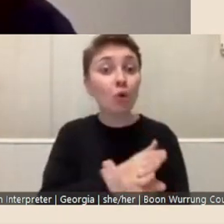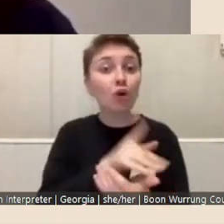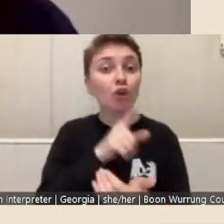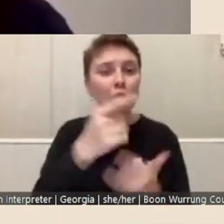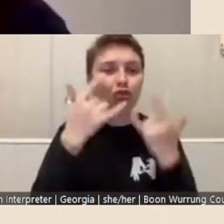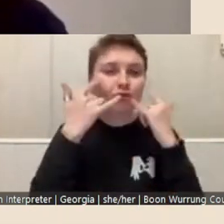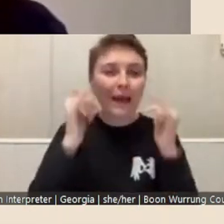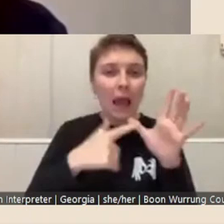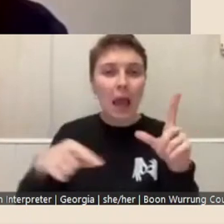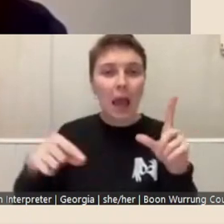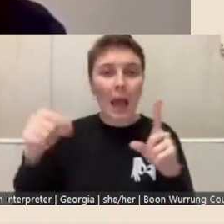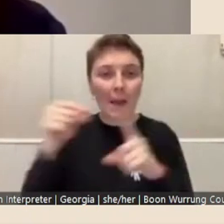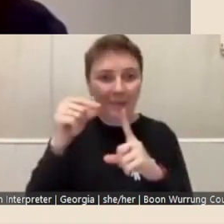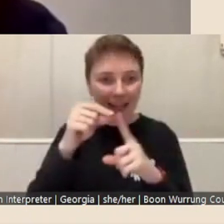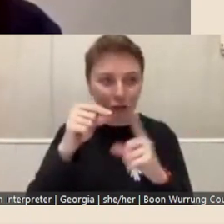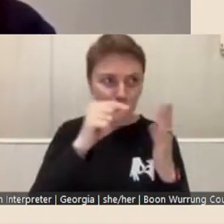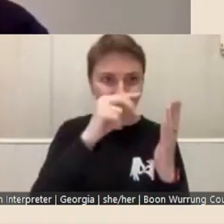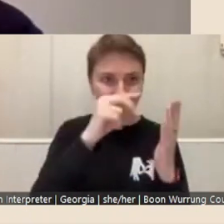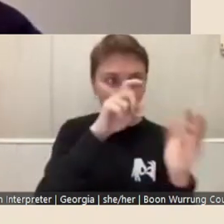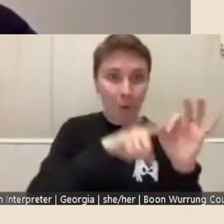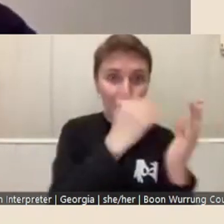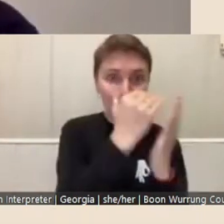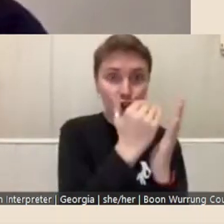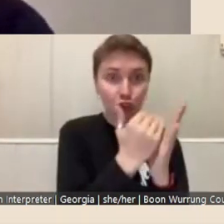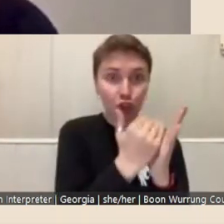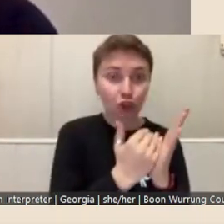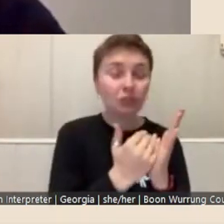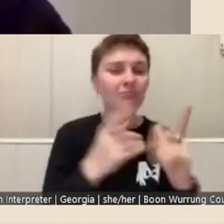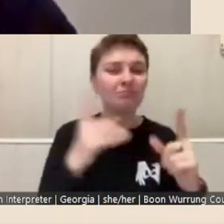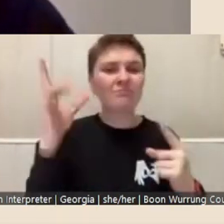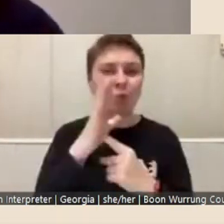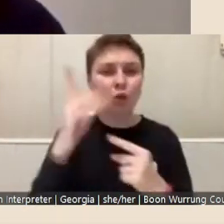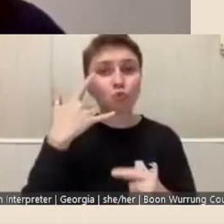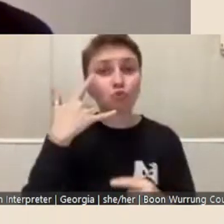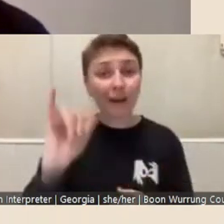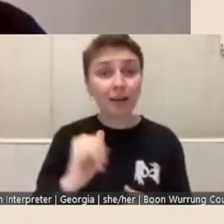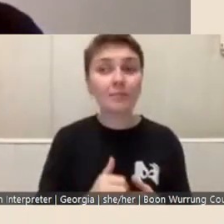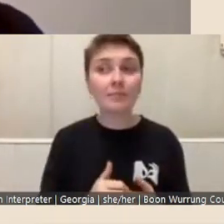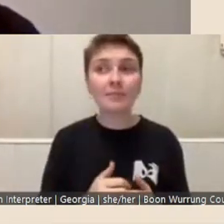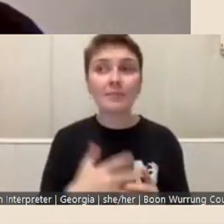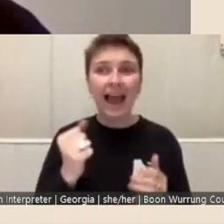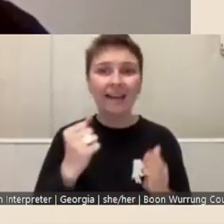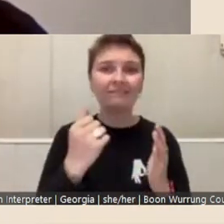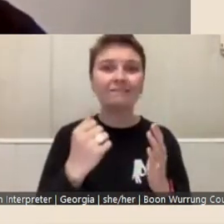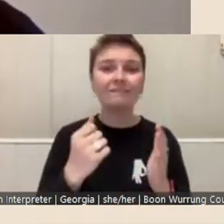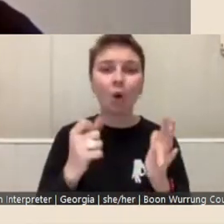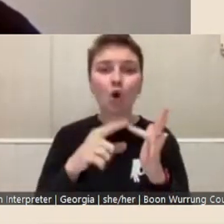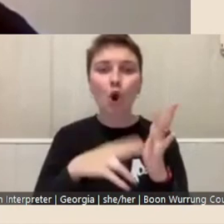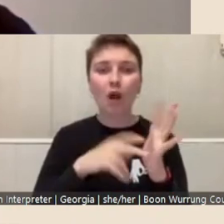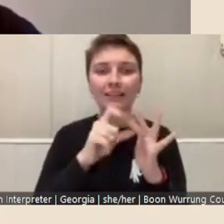questions because...that, there are, there's conditional formatting in the SmartyGrants form